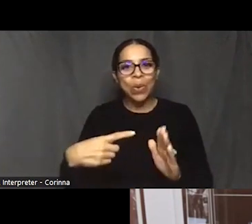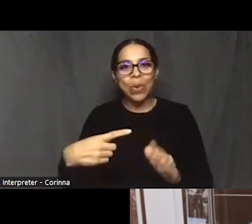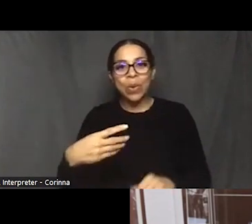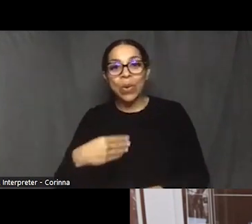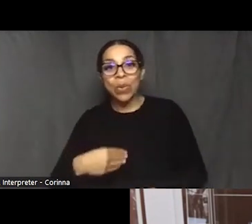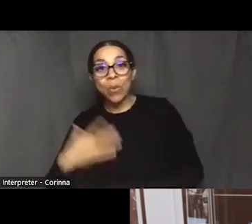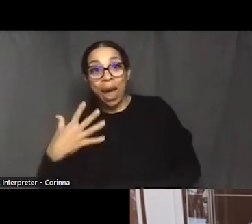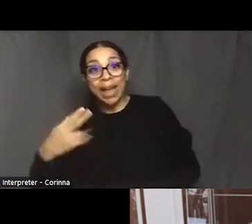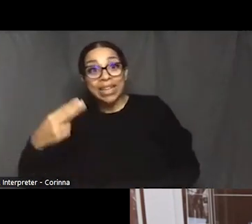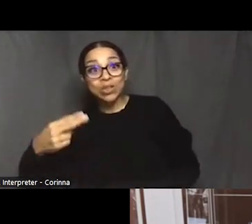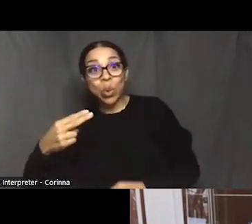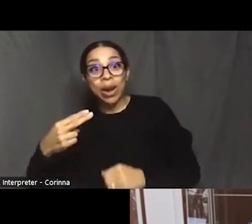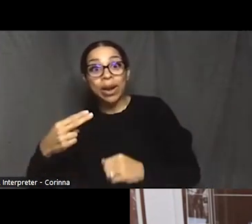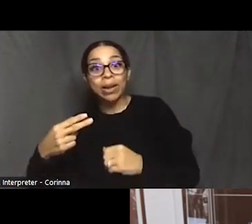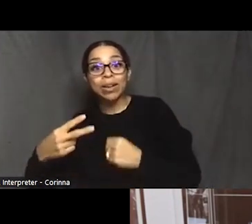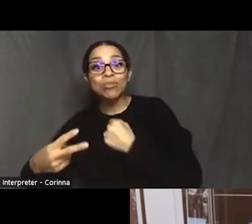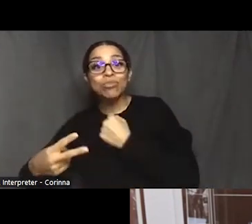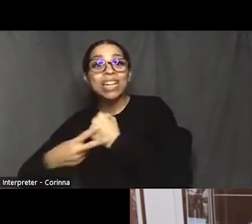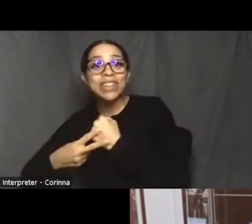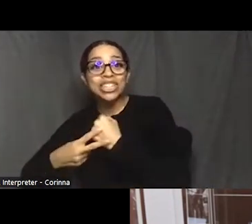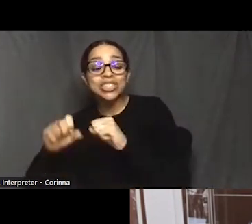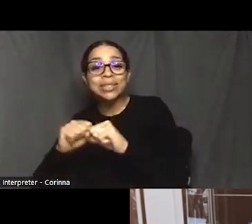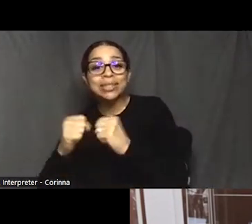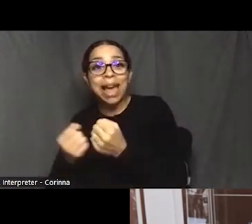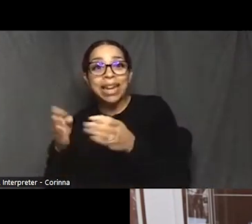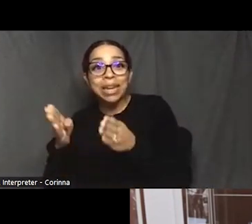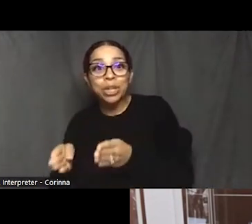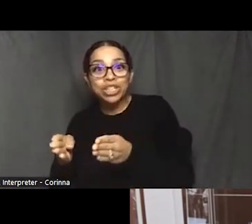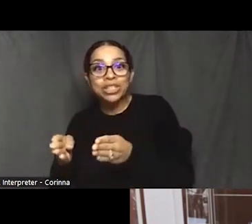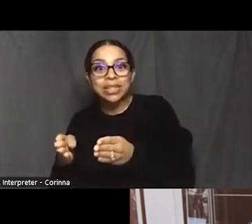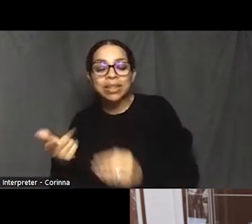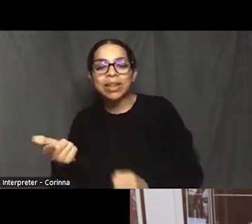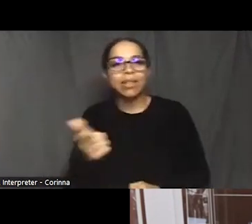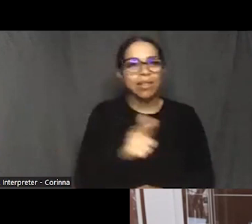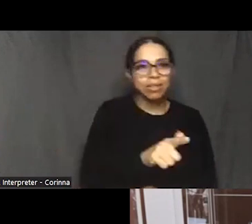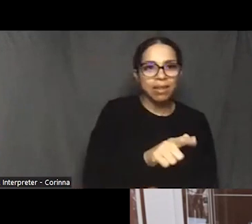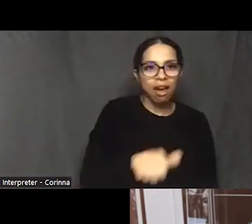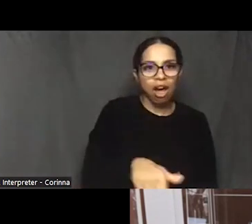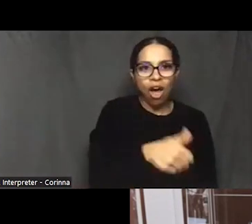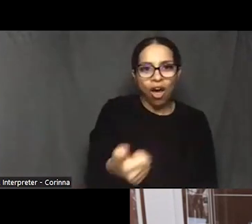Society person and the other interlocutors? And that was just beautifully set up.